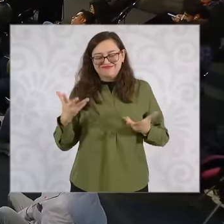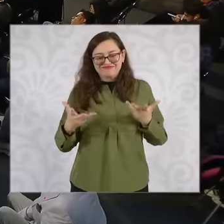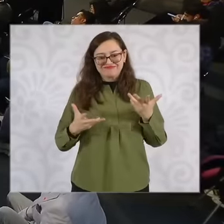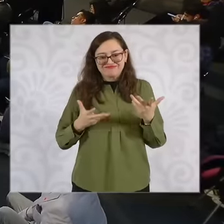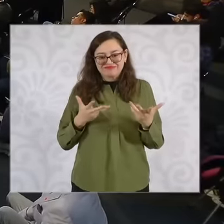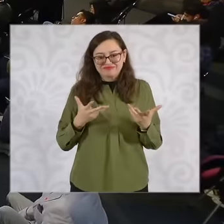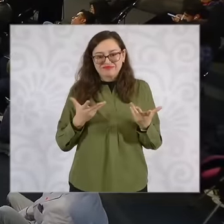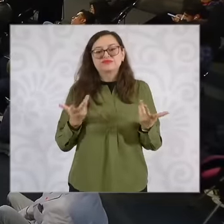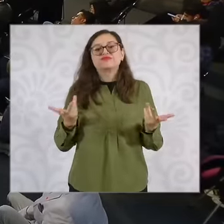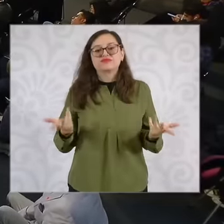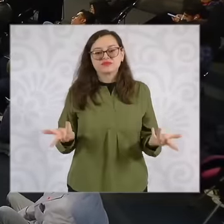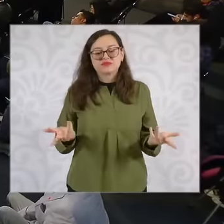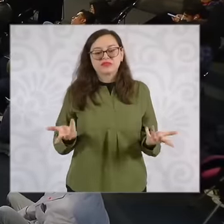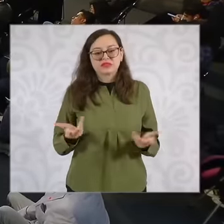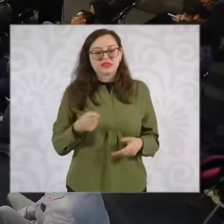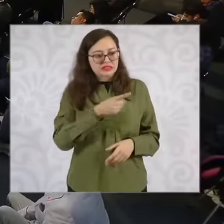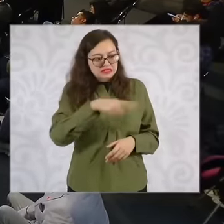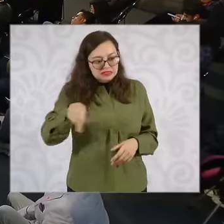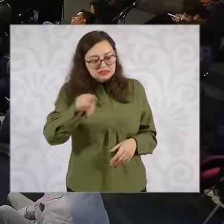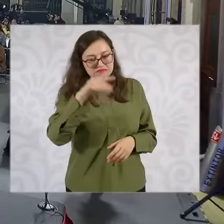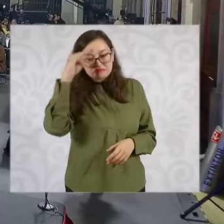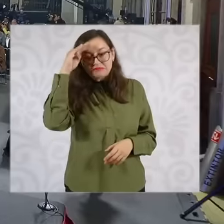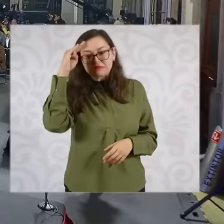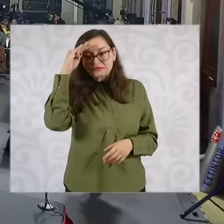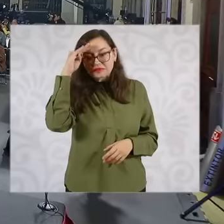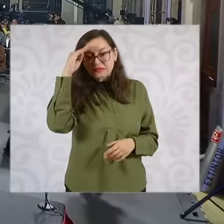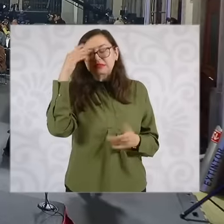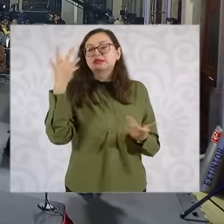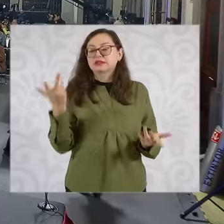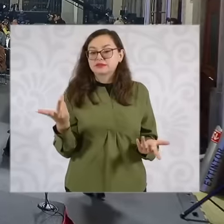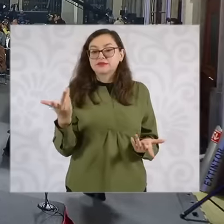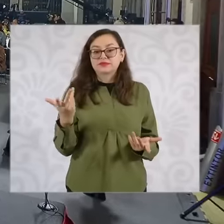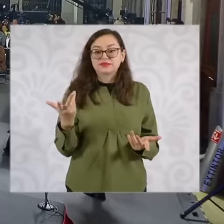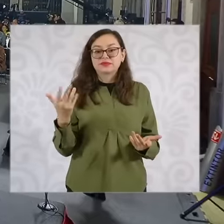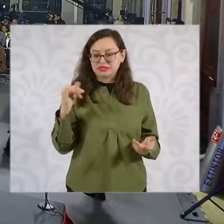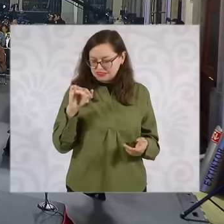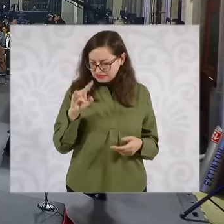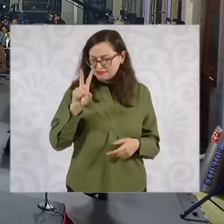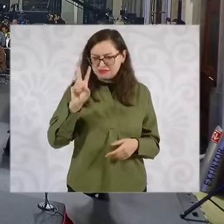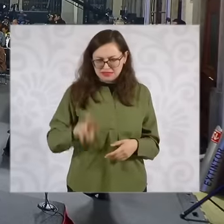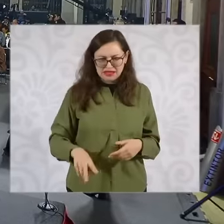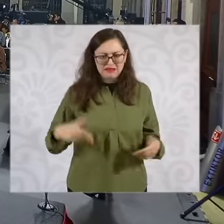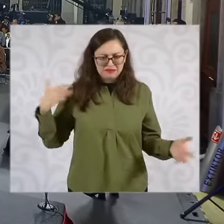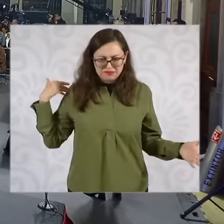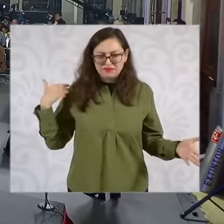I agree that the universal pension has supported all this enormously But there are people